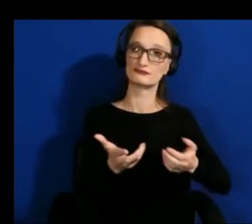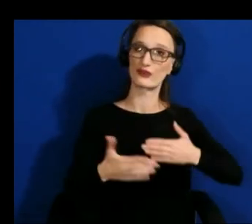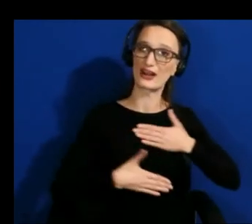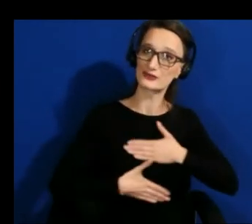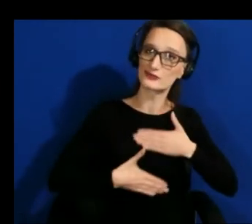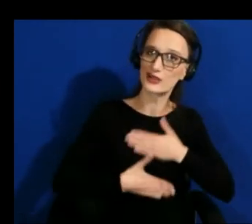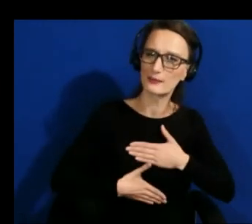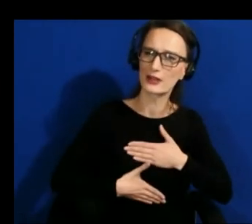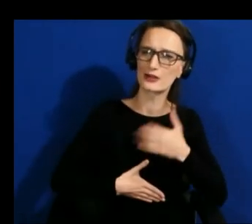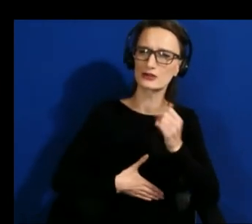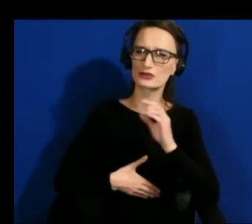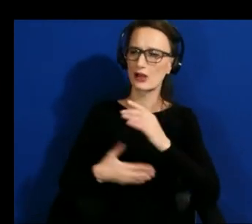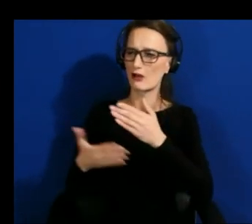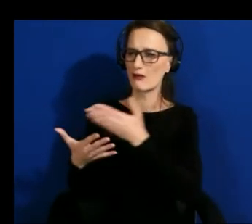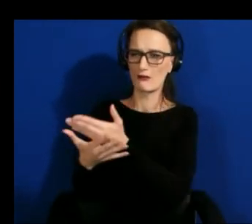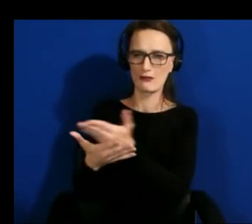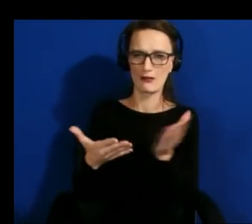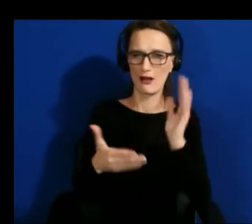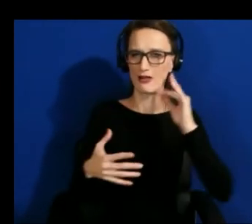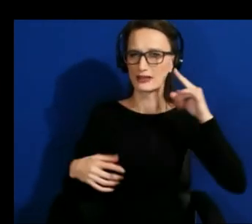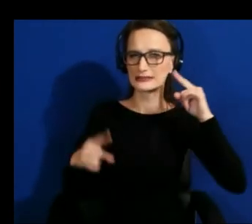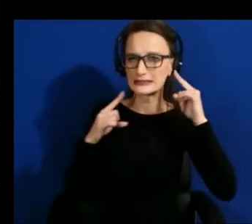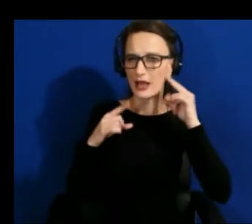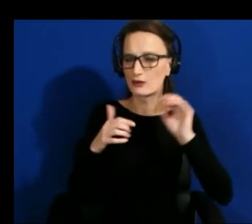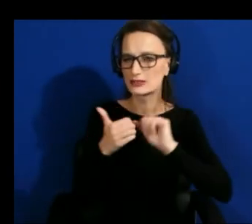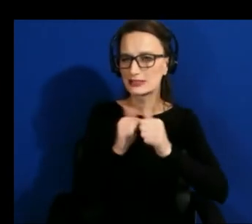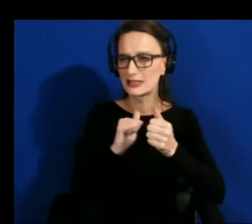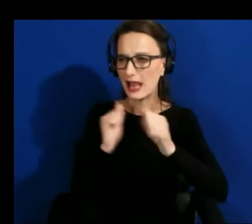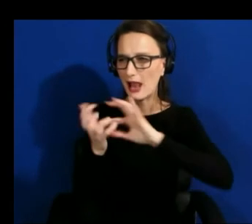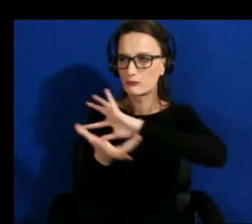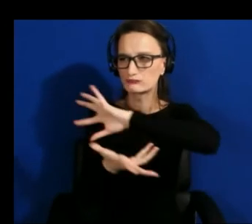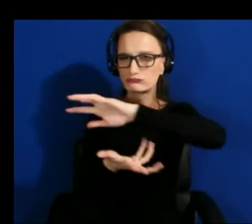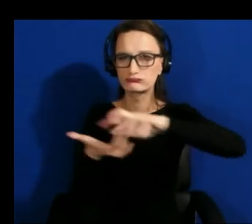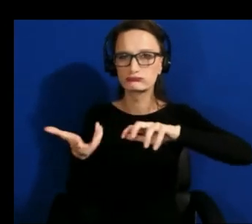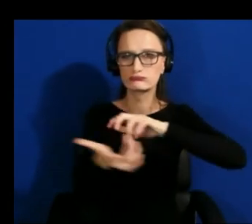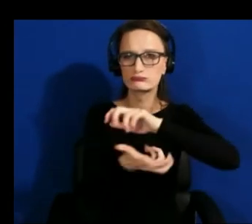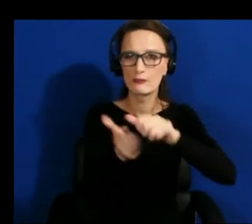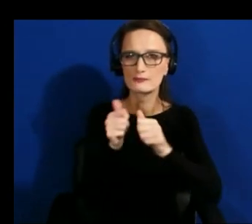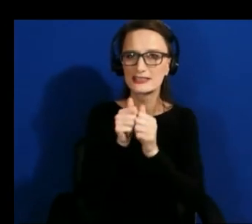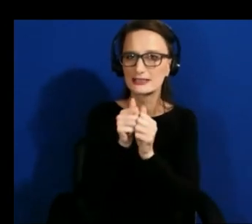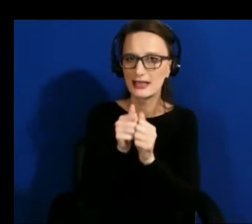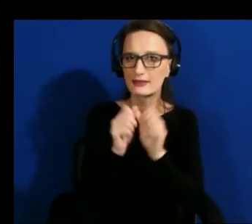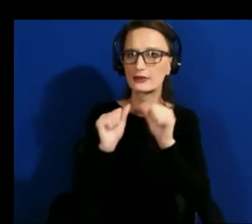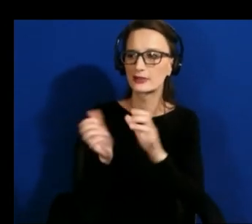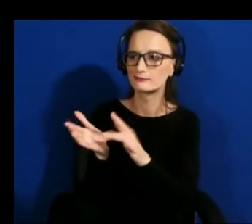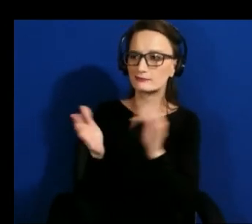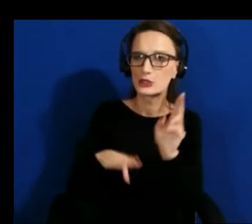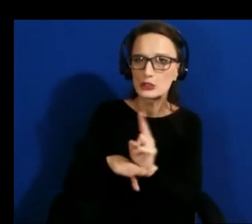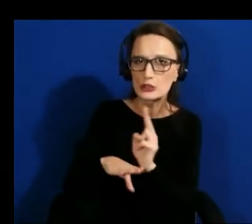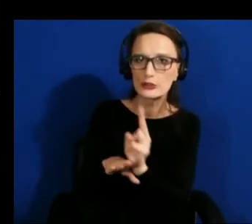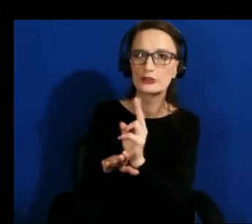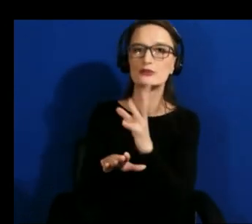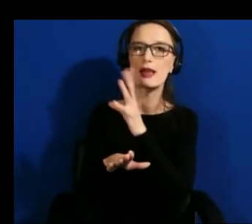so that way you can use it but also enjoy it fully and have a realistic experience like you do